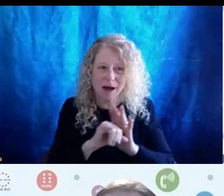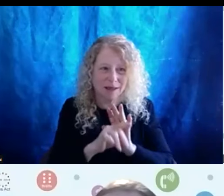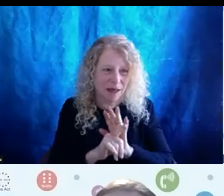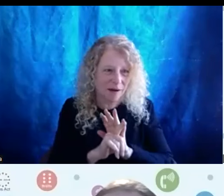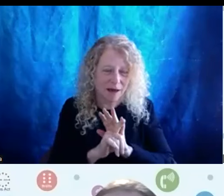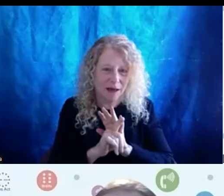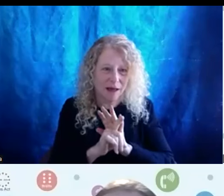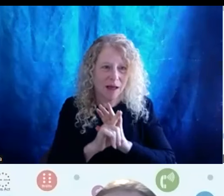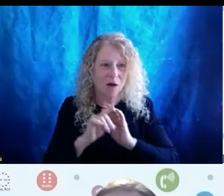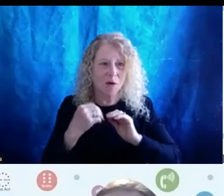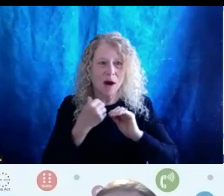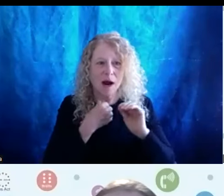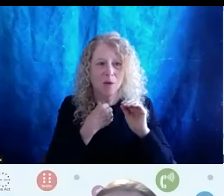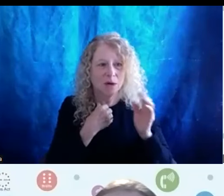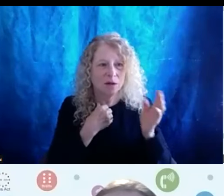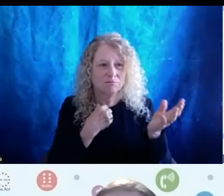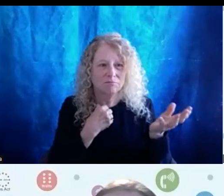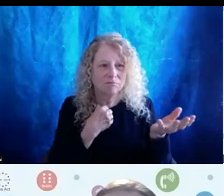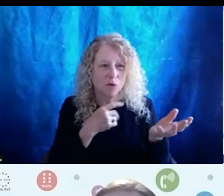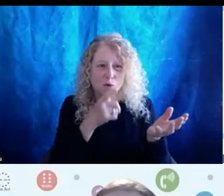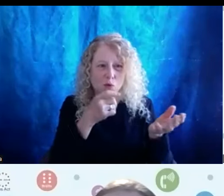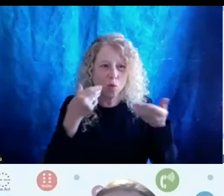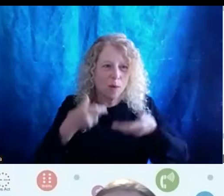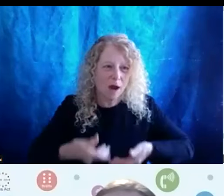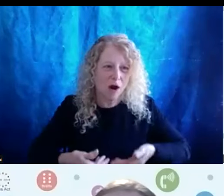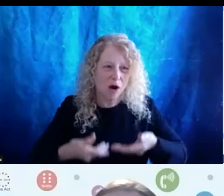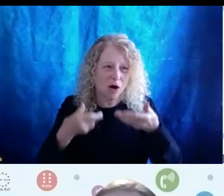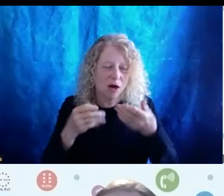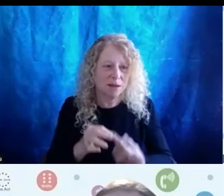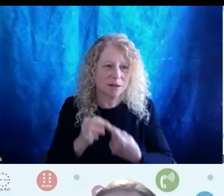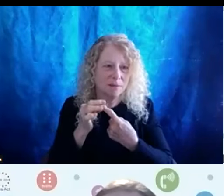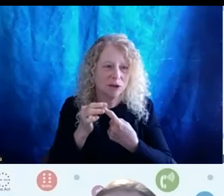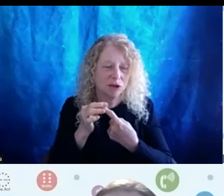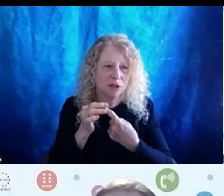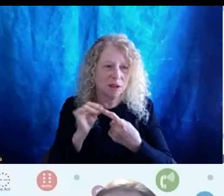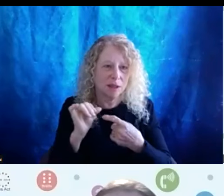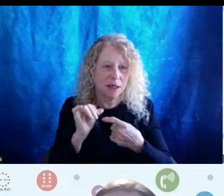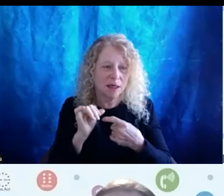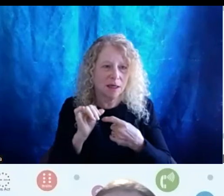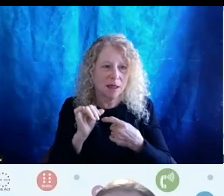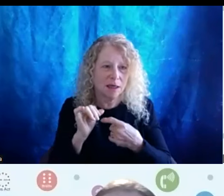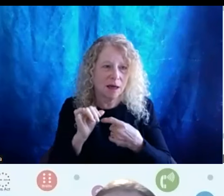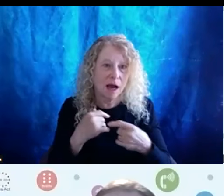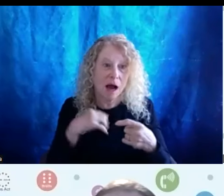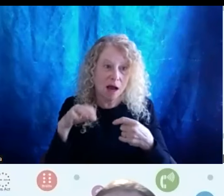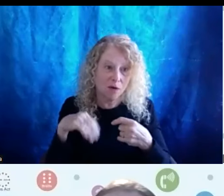identities or even our who we are, especially like we can like I grew up in orphanage where